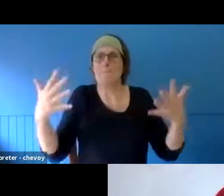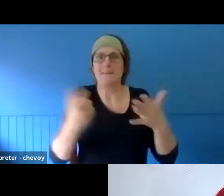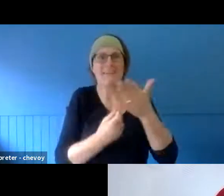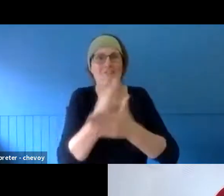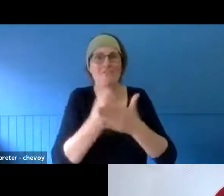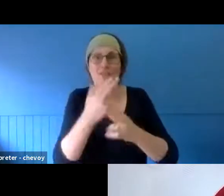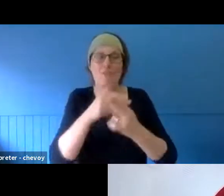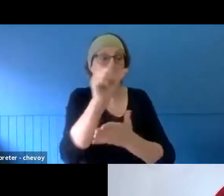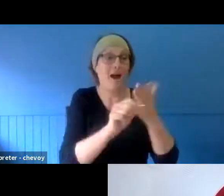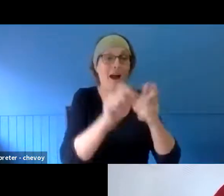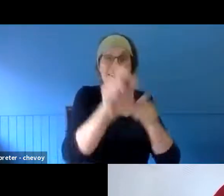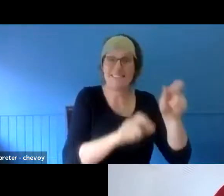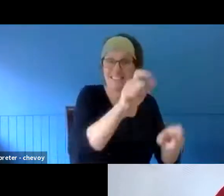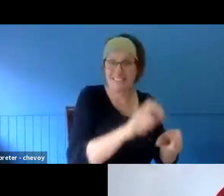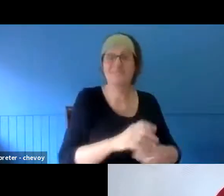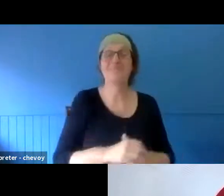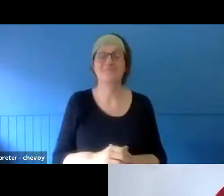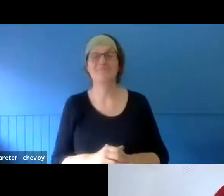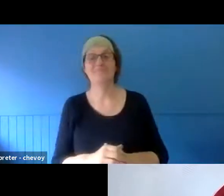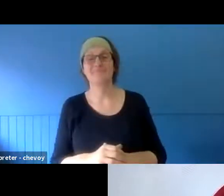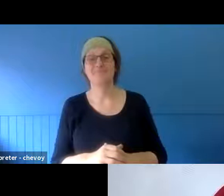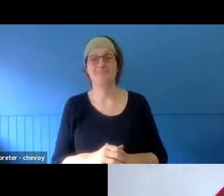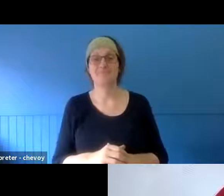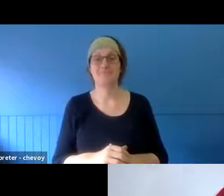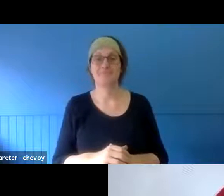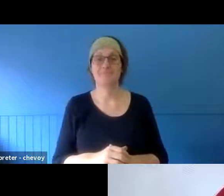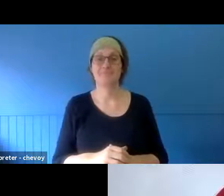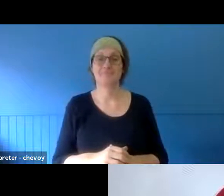practises involved in it. And this developed and went along for many